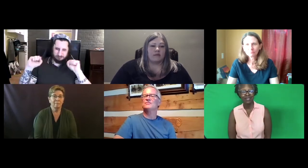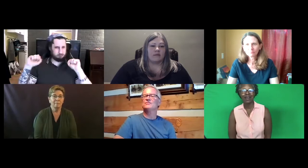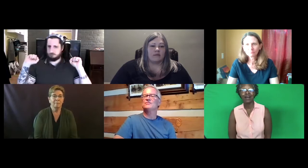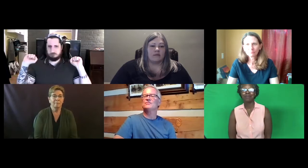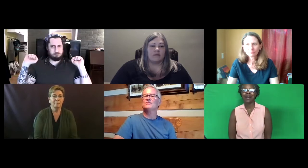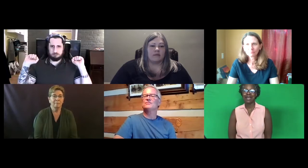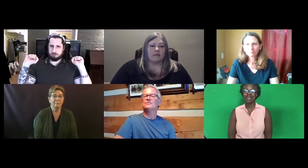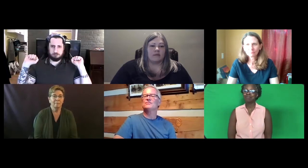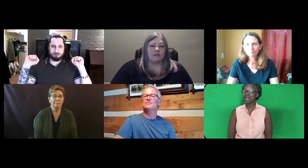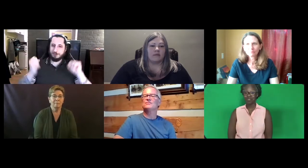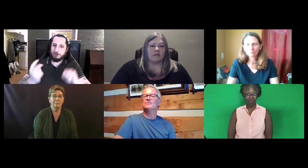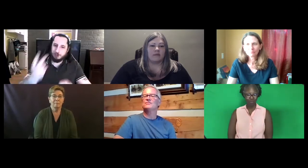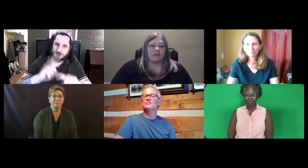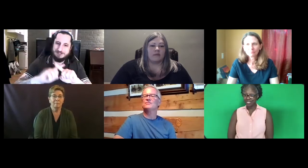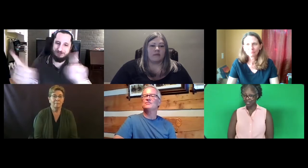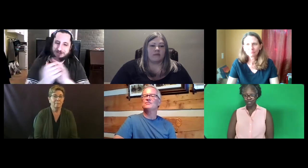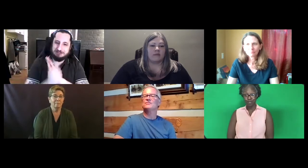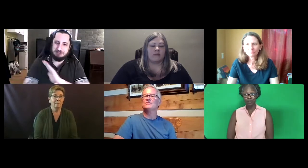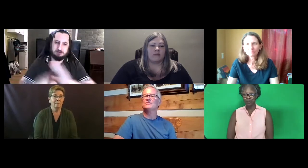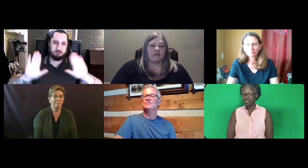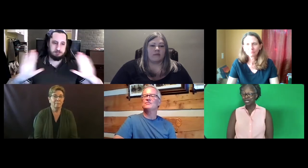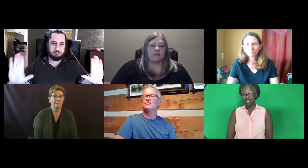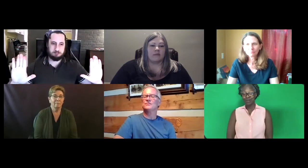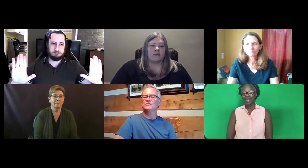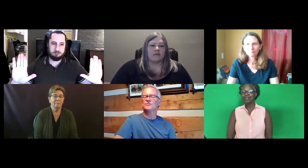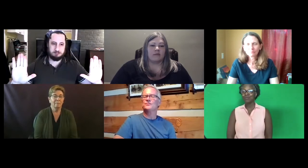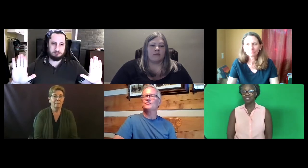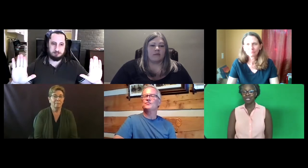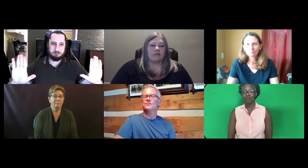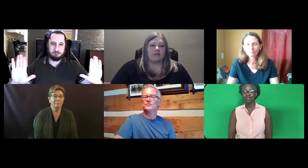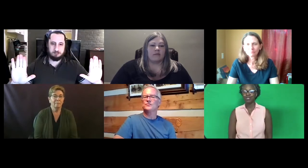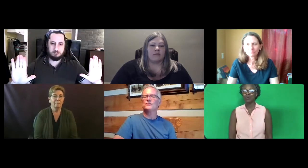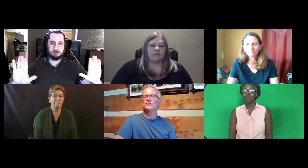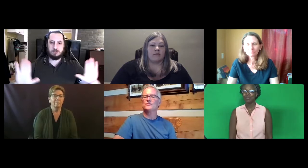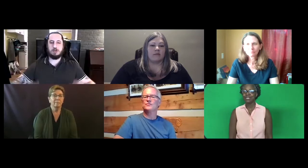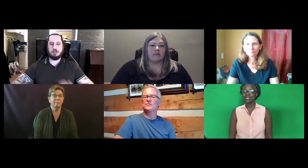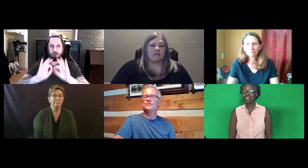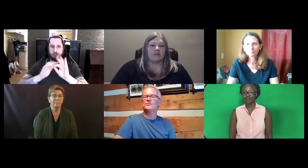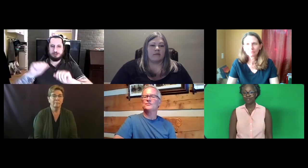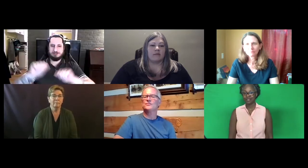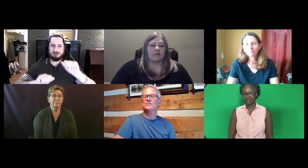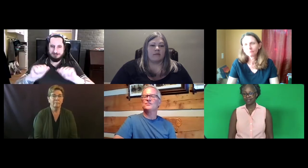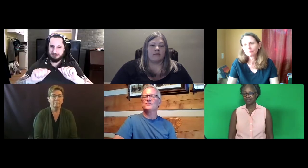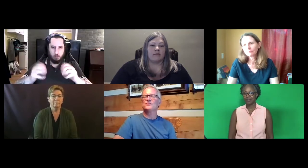I am not a Certified Deaf Interpreter. So again we're talking about two different skills.